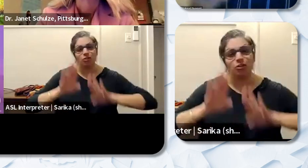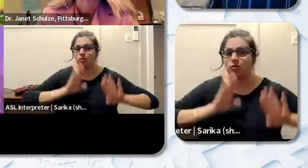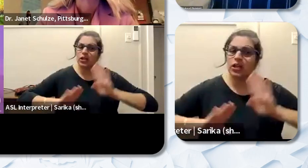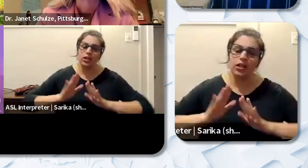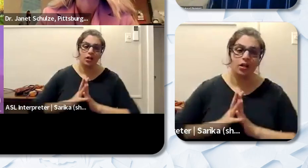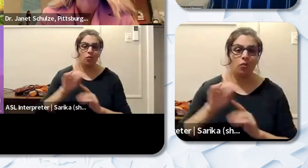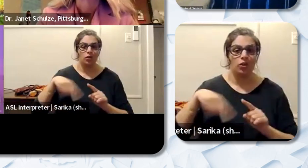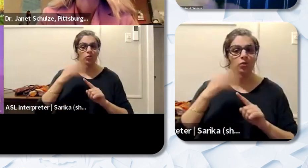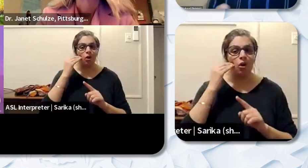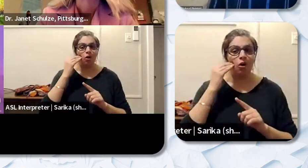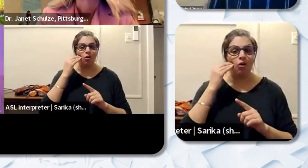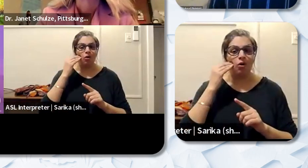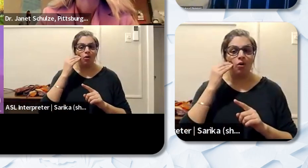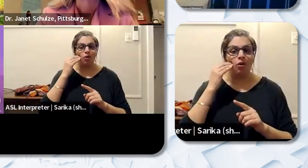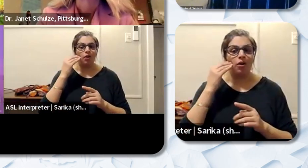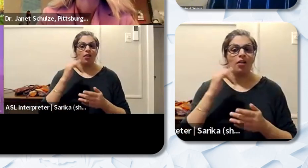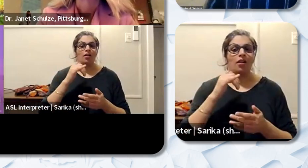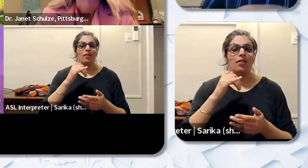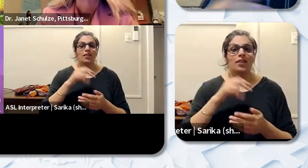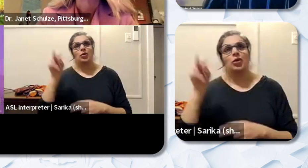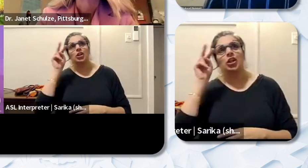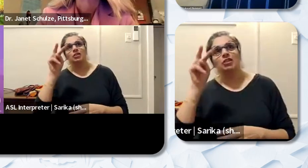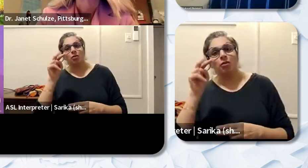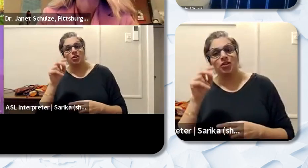that's kind of like what you're like looking forward to in addition to everything else that